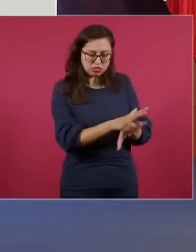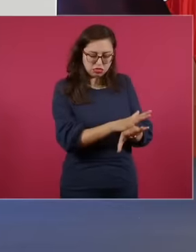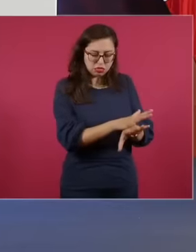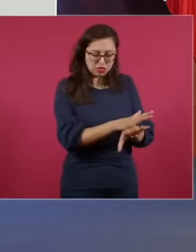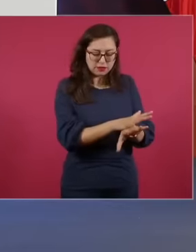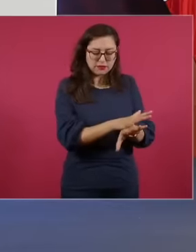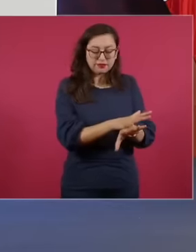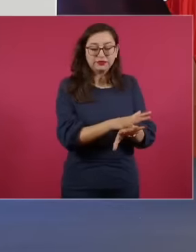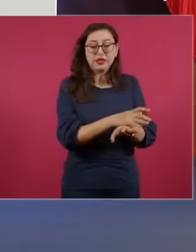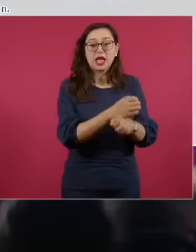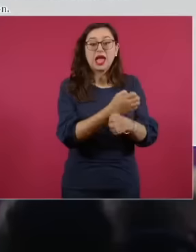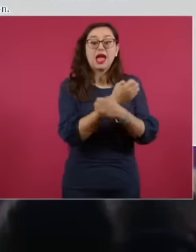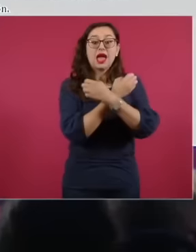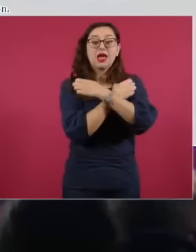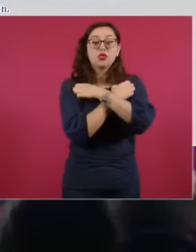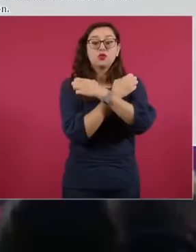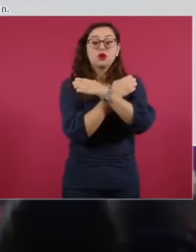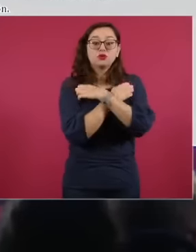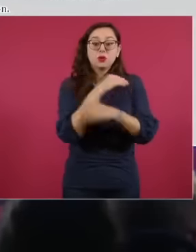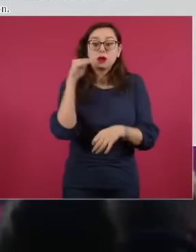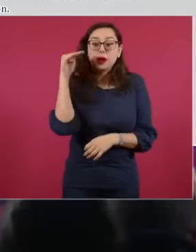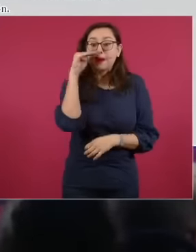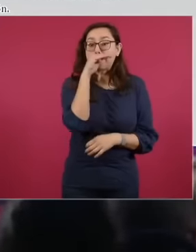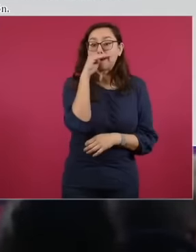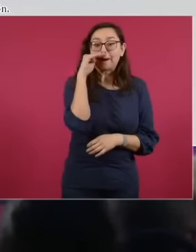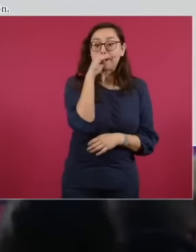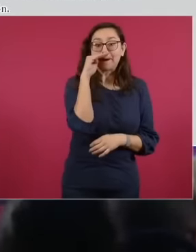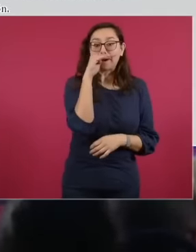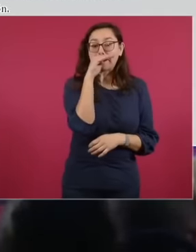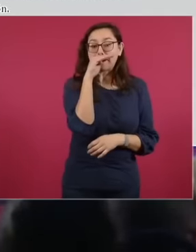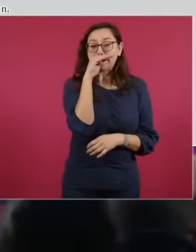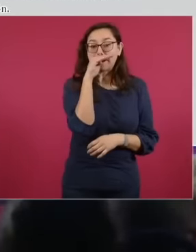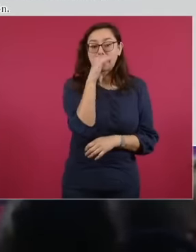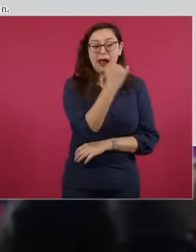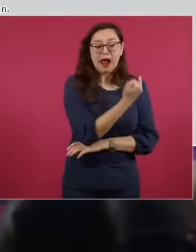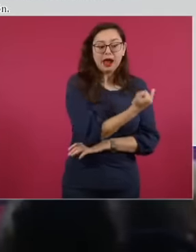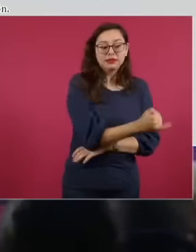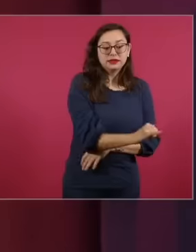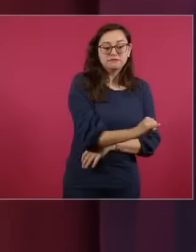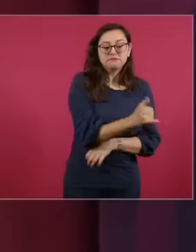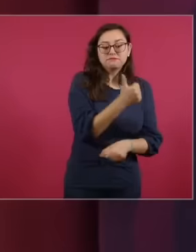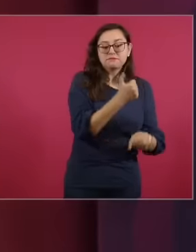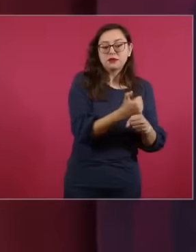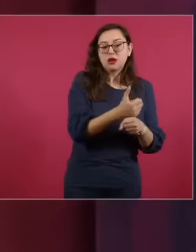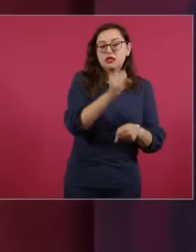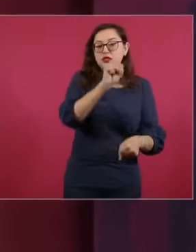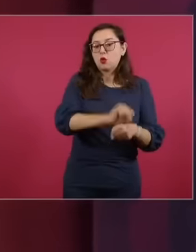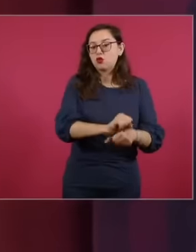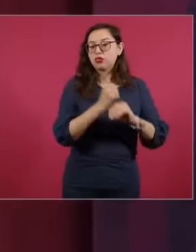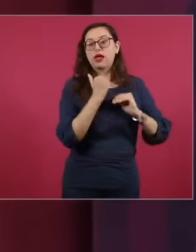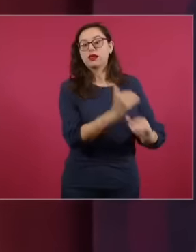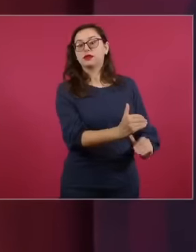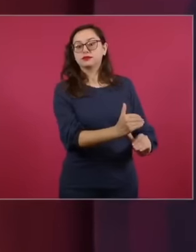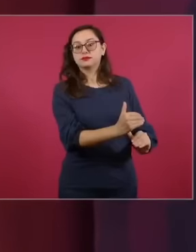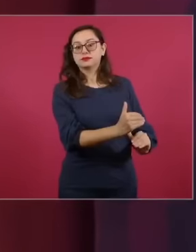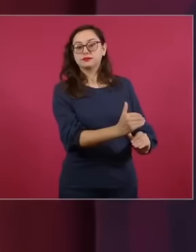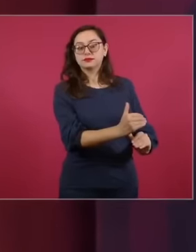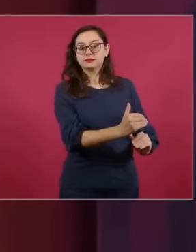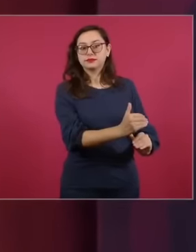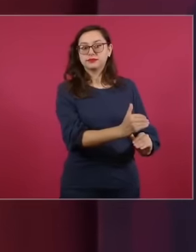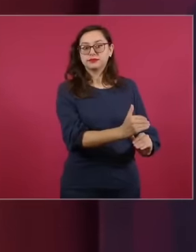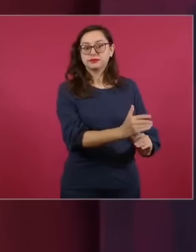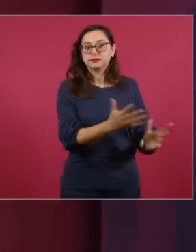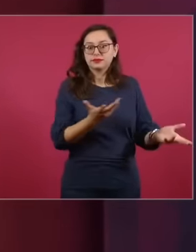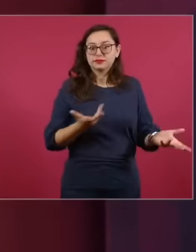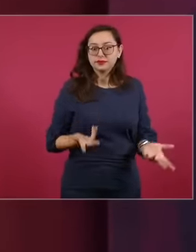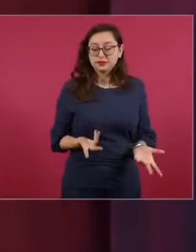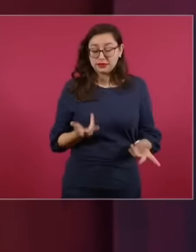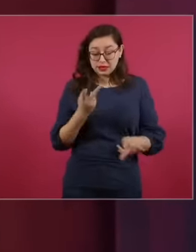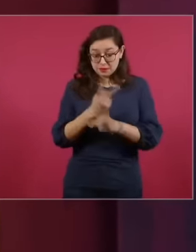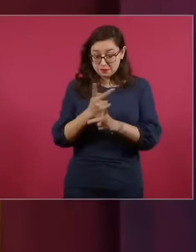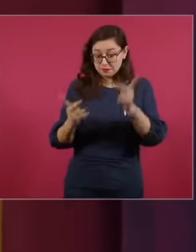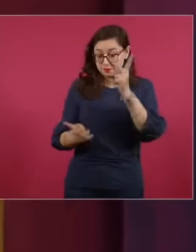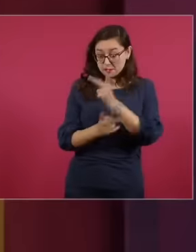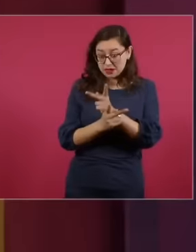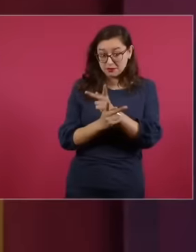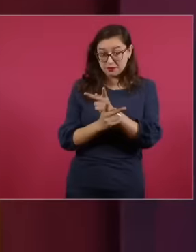free education only at the primary and secondary level and